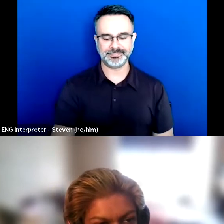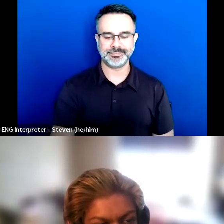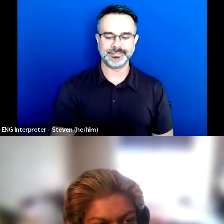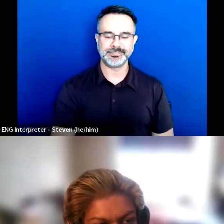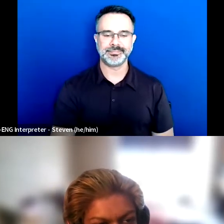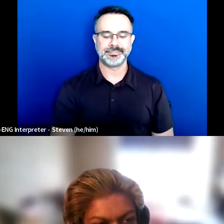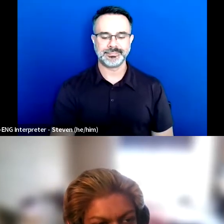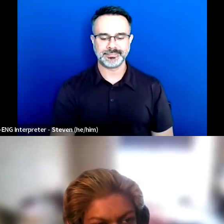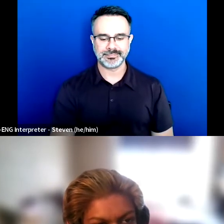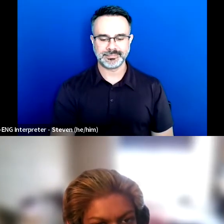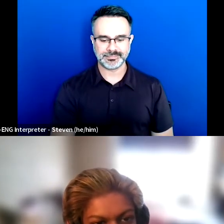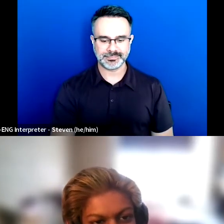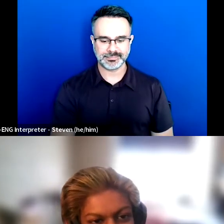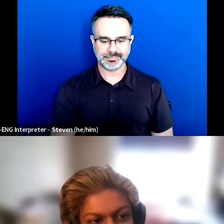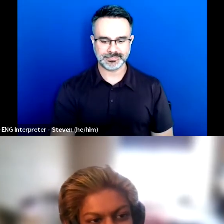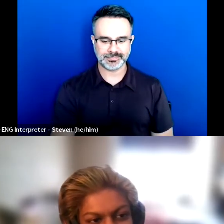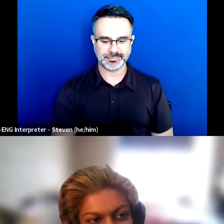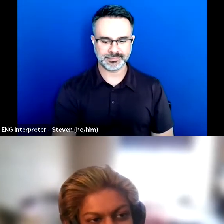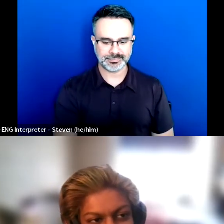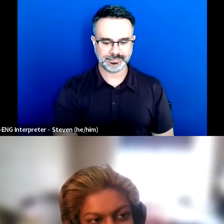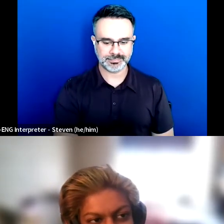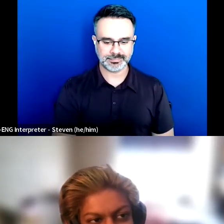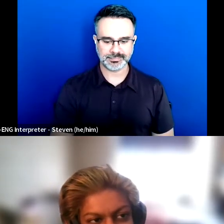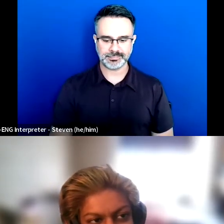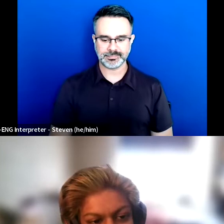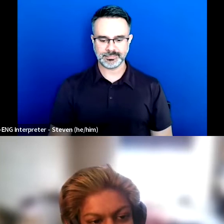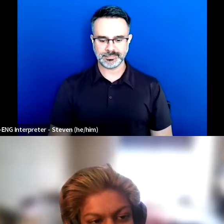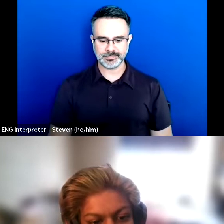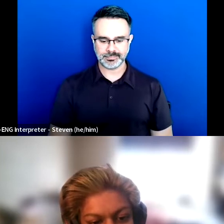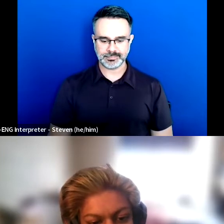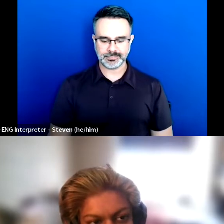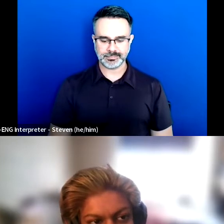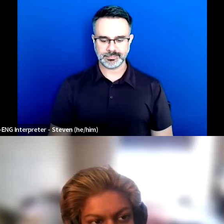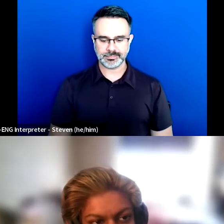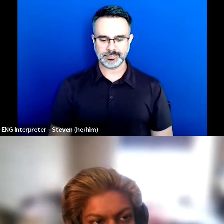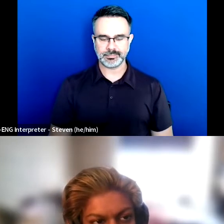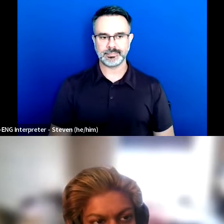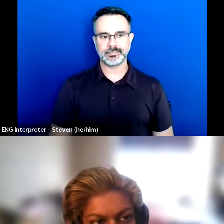So, for me I experienced a lot of ableism in education.